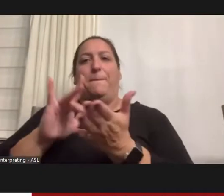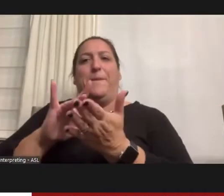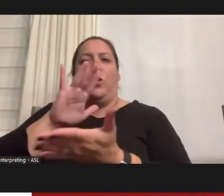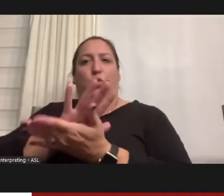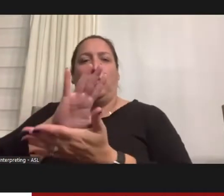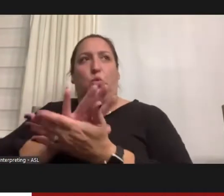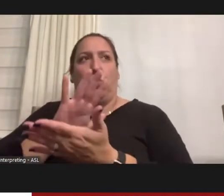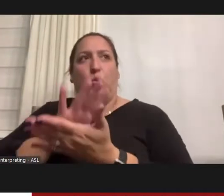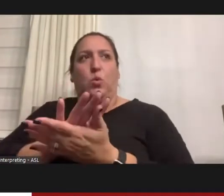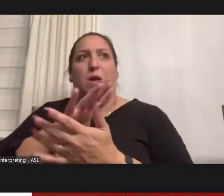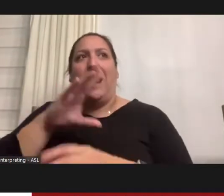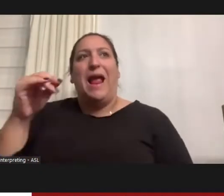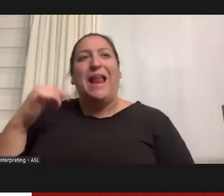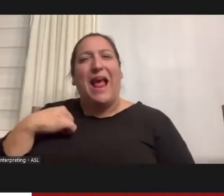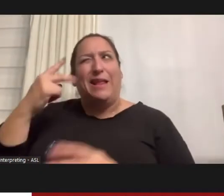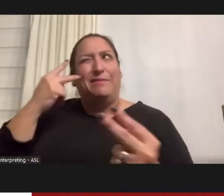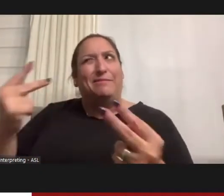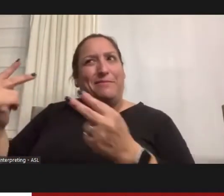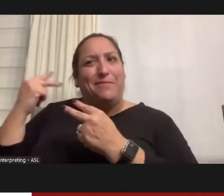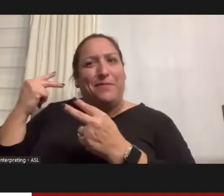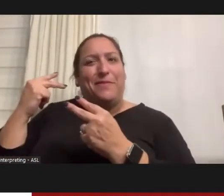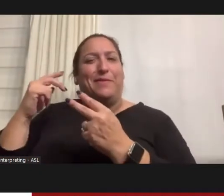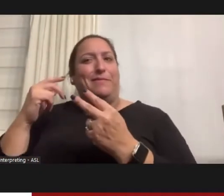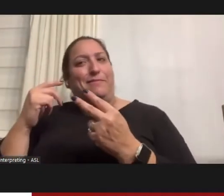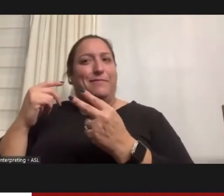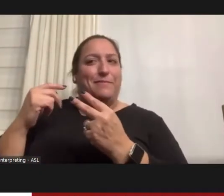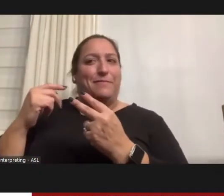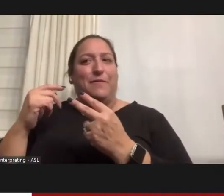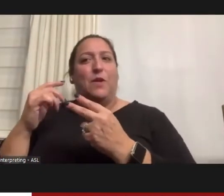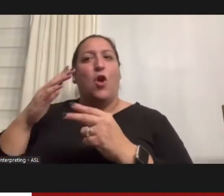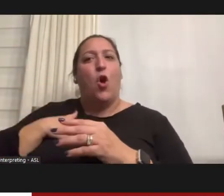And I think back on that with a little sugar in, because my application essays